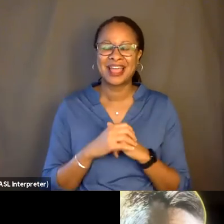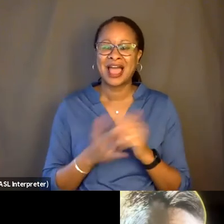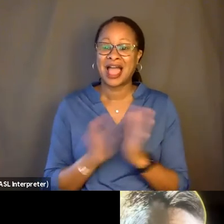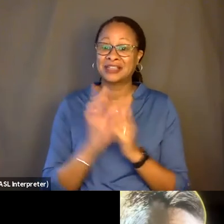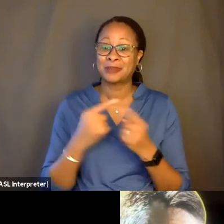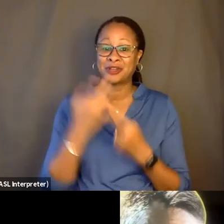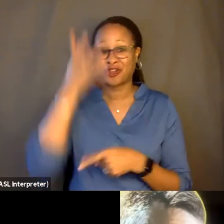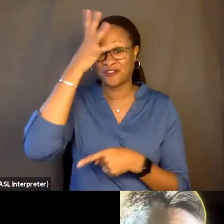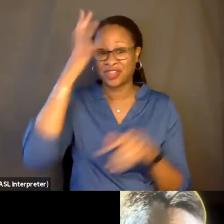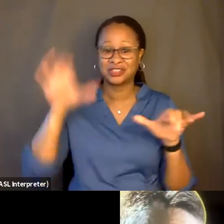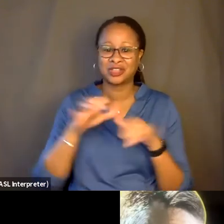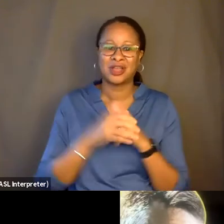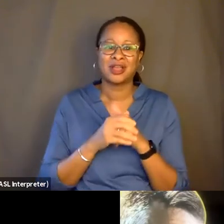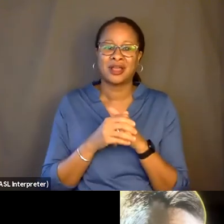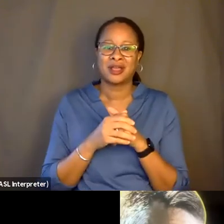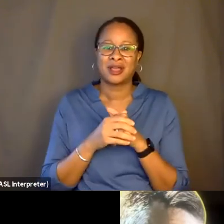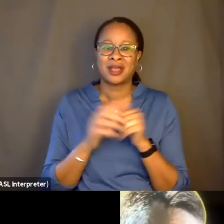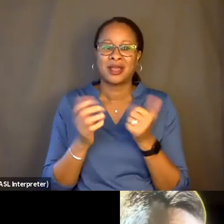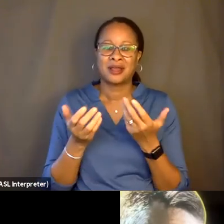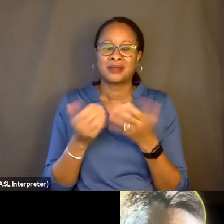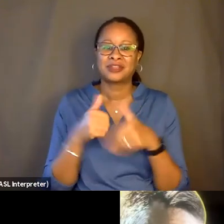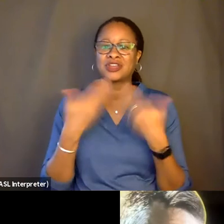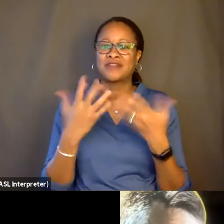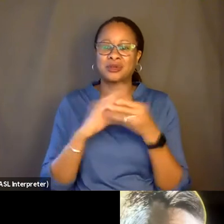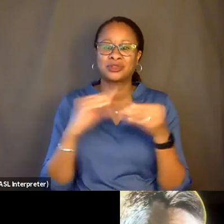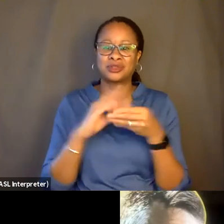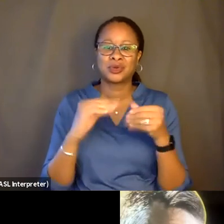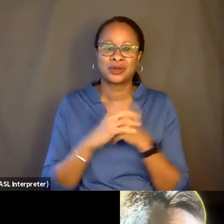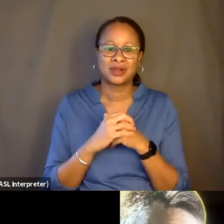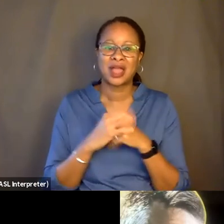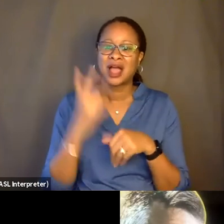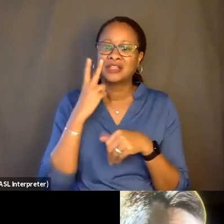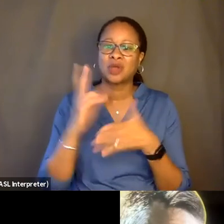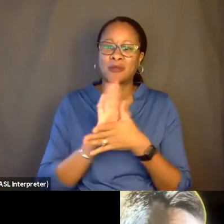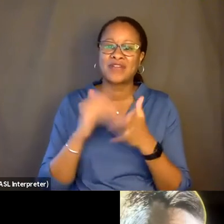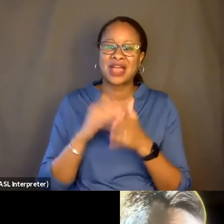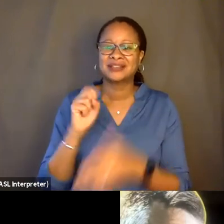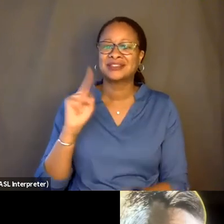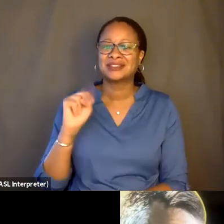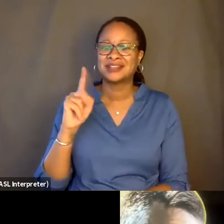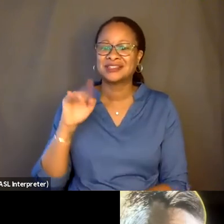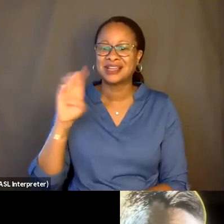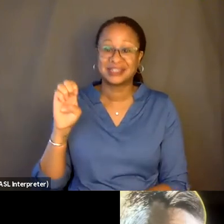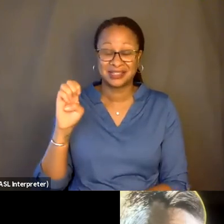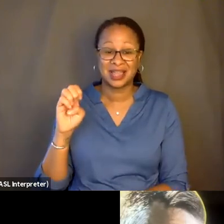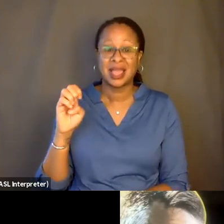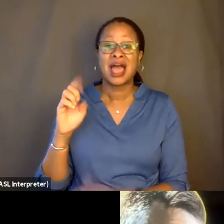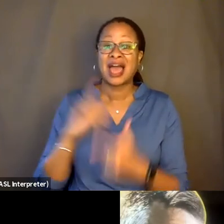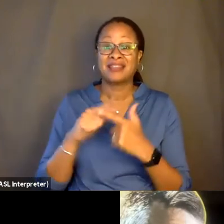but to preface it also with an anecdote. Because I saw the movie at Sundance. And then, when I was on my way back,